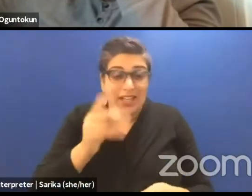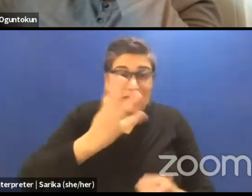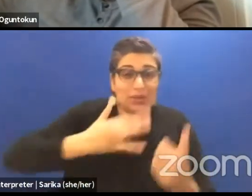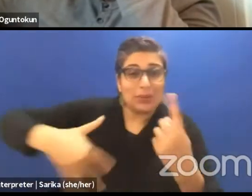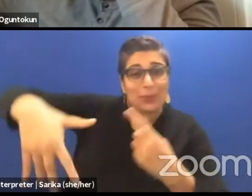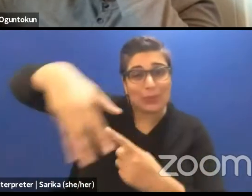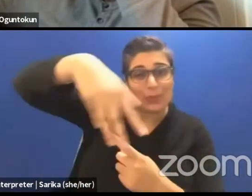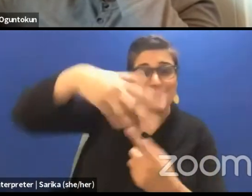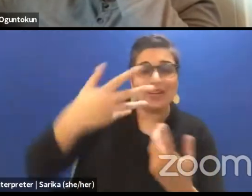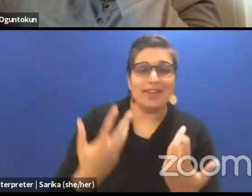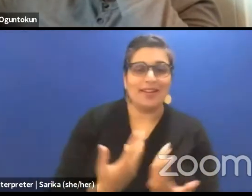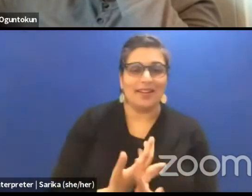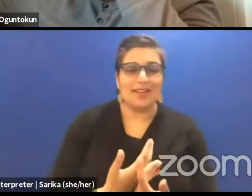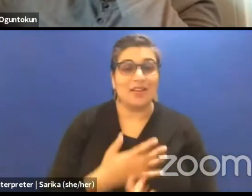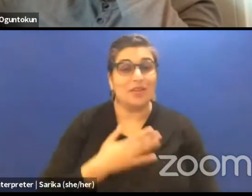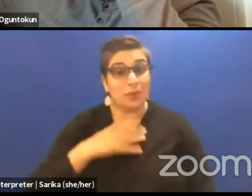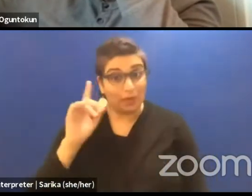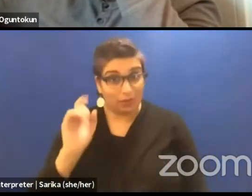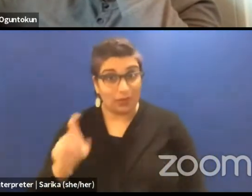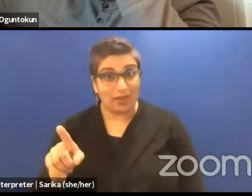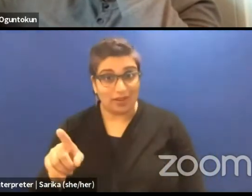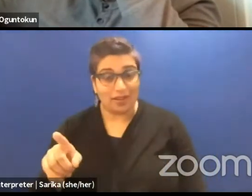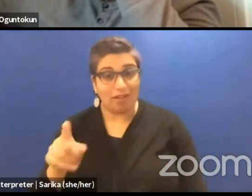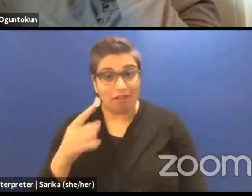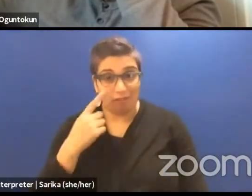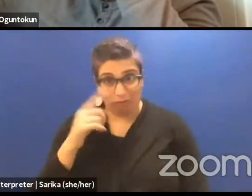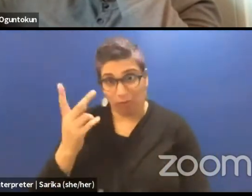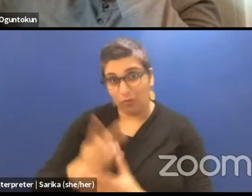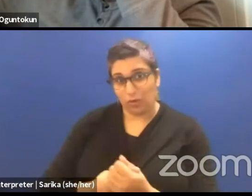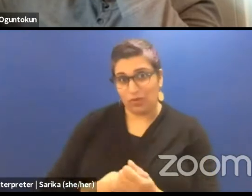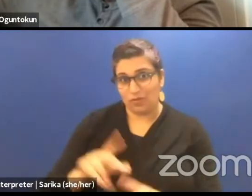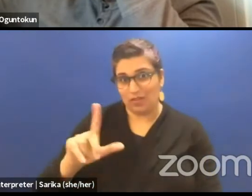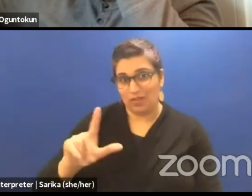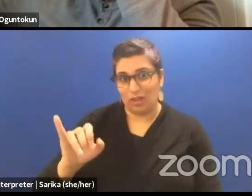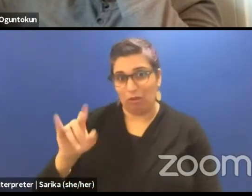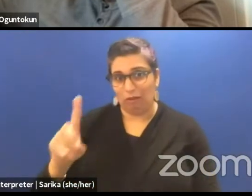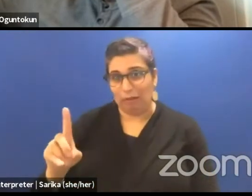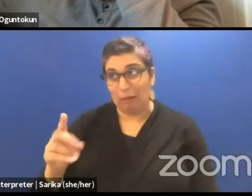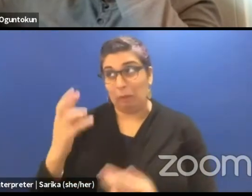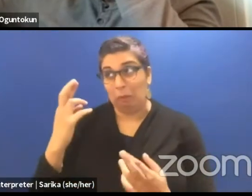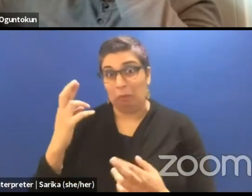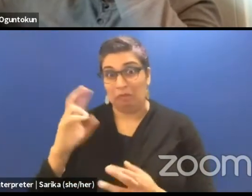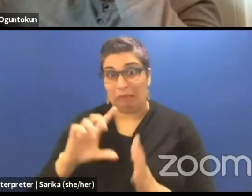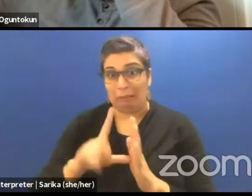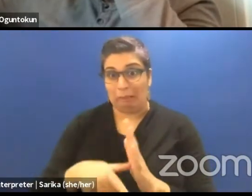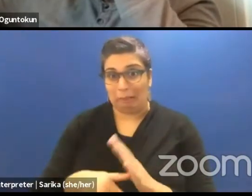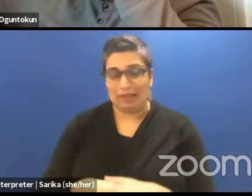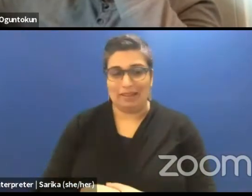I think my question to both of you, and I know that Lloyd, we might be back at some point and apologies for the Lloyd